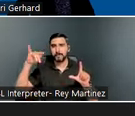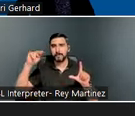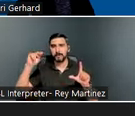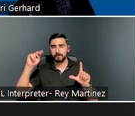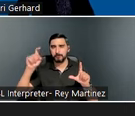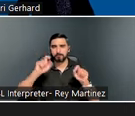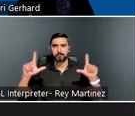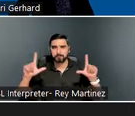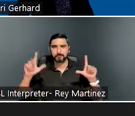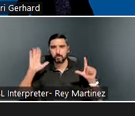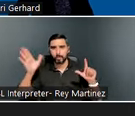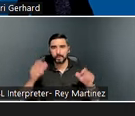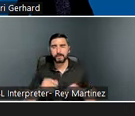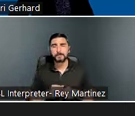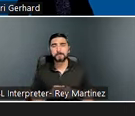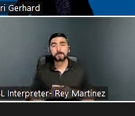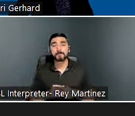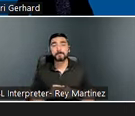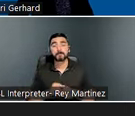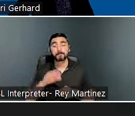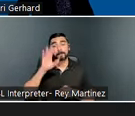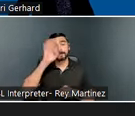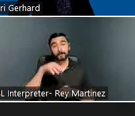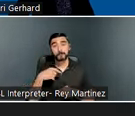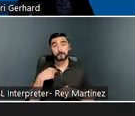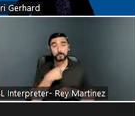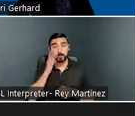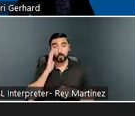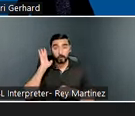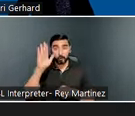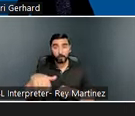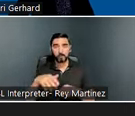ensure that ASL interpreters will be visible in our webinar recording, we have also asked